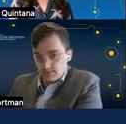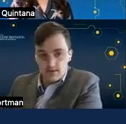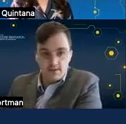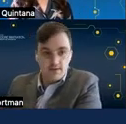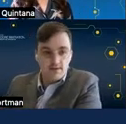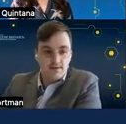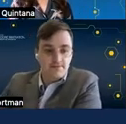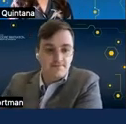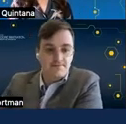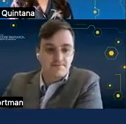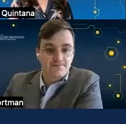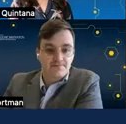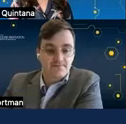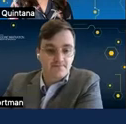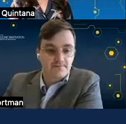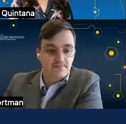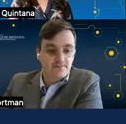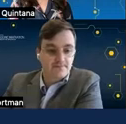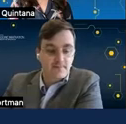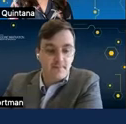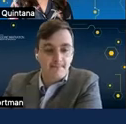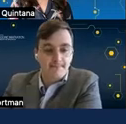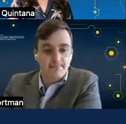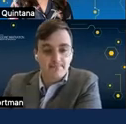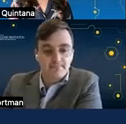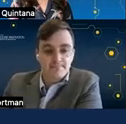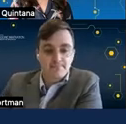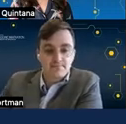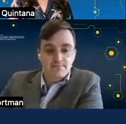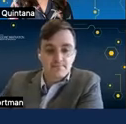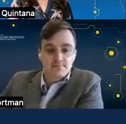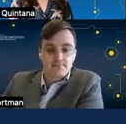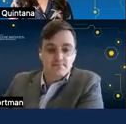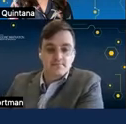so i'll introduce our team here jacob fortman a learning experience designer and graduate